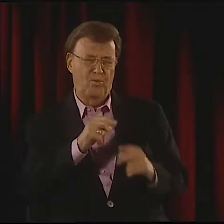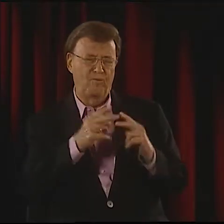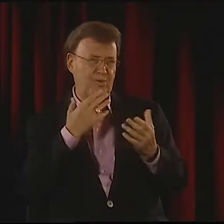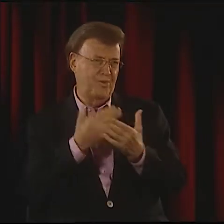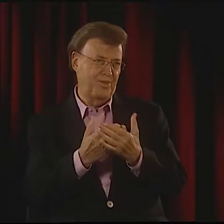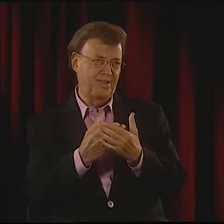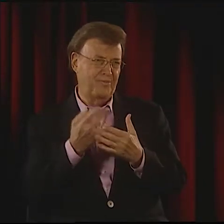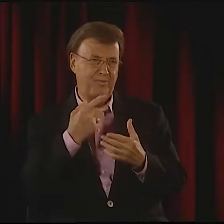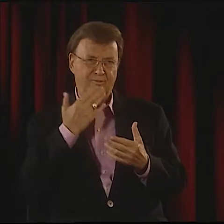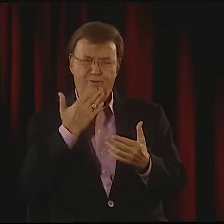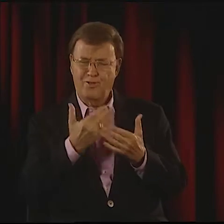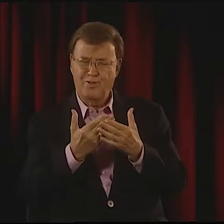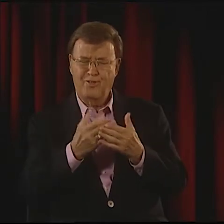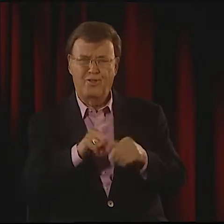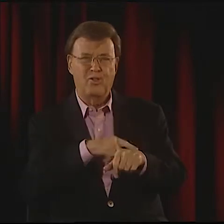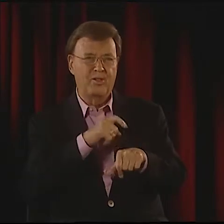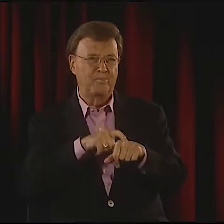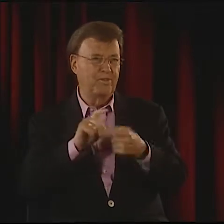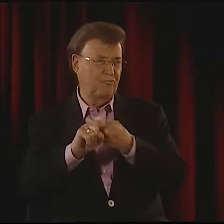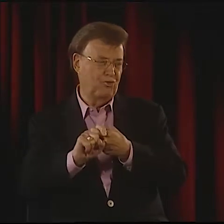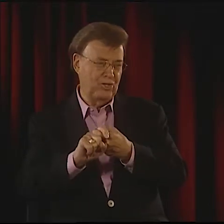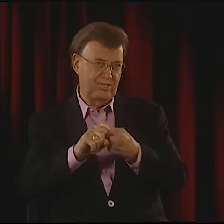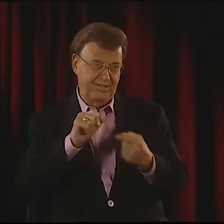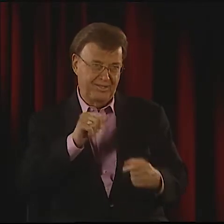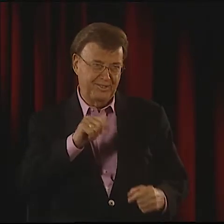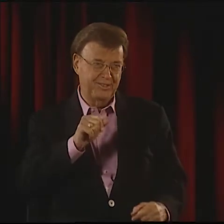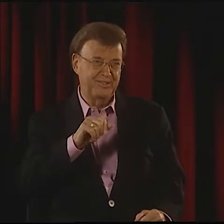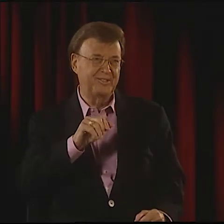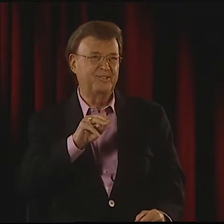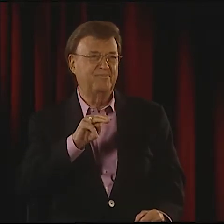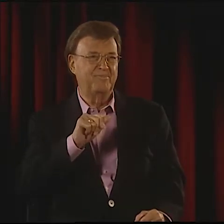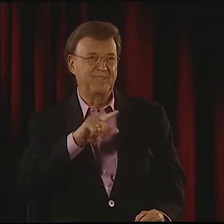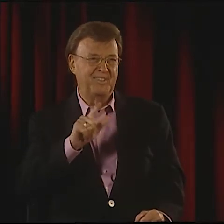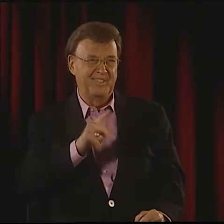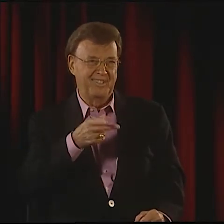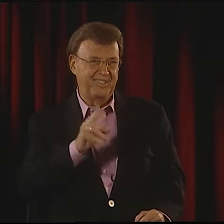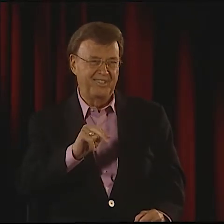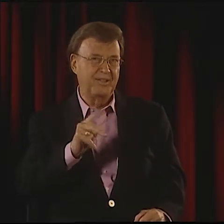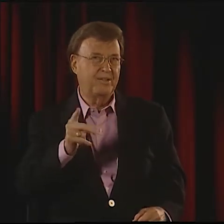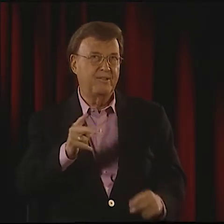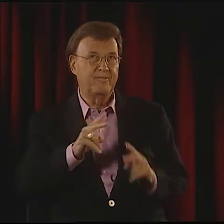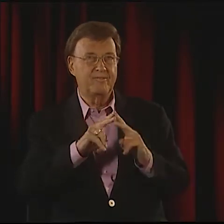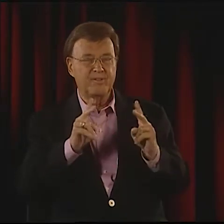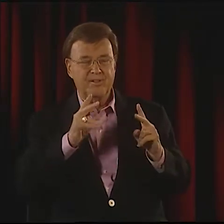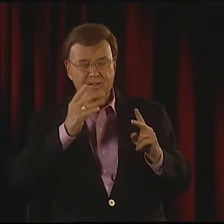HOW WOULD THEY DO THAT? OH, YES. THE TWO OF US HAVE BEEN VERY GOOD FRIENDS